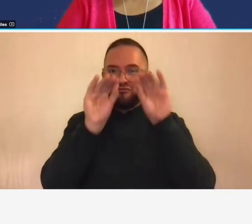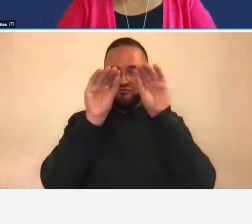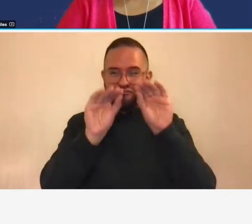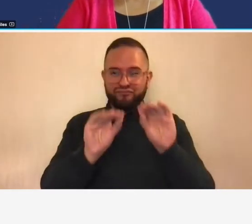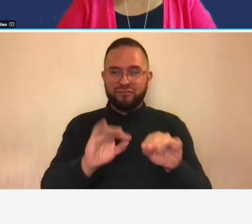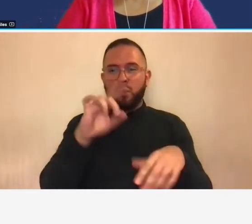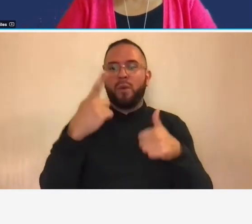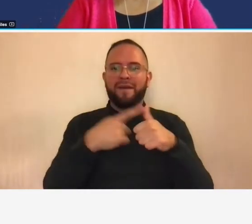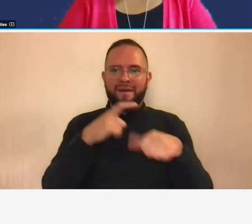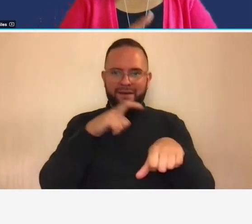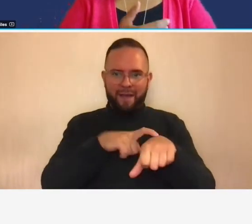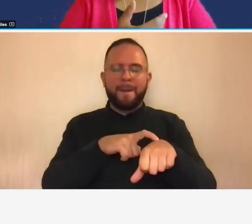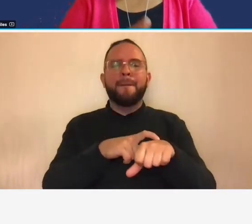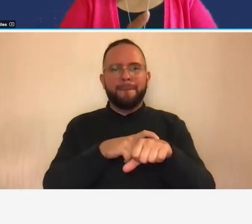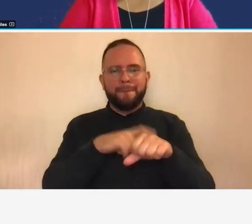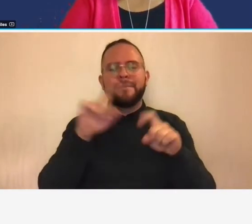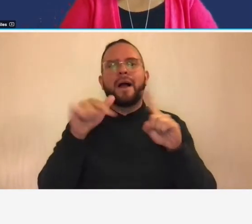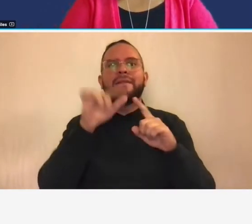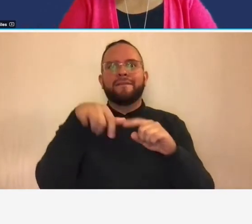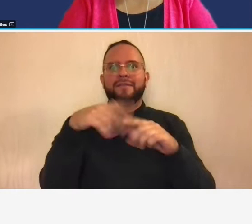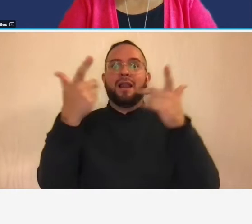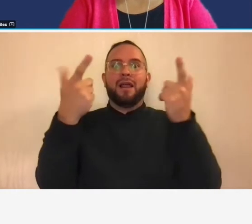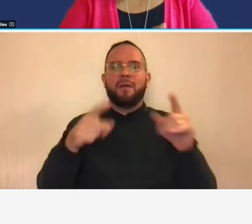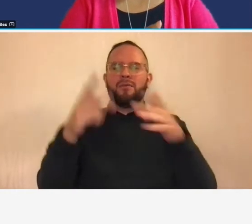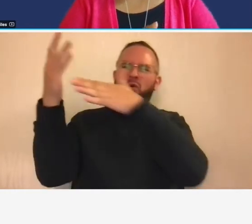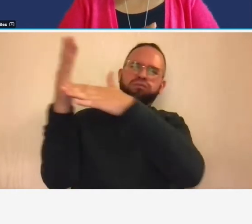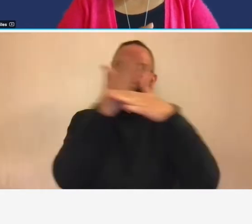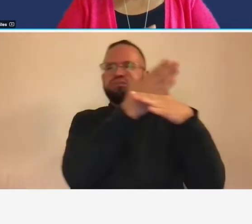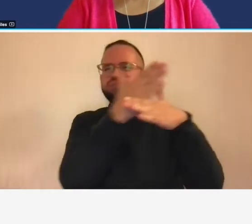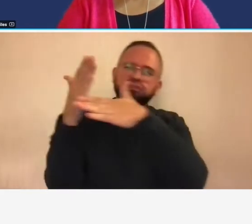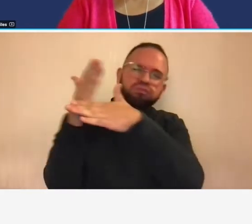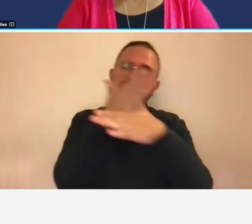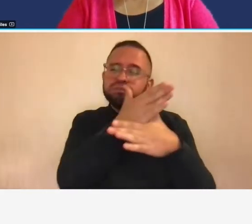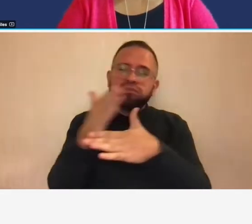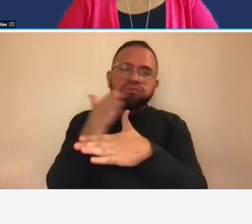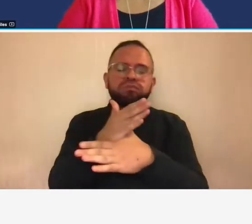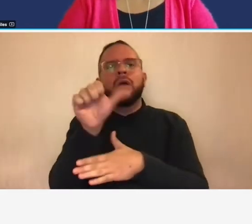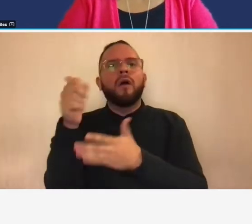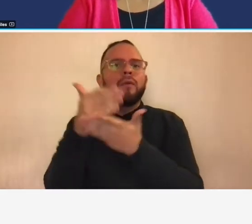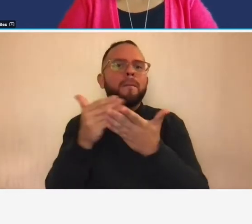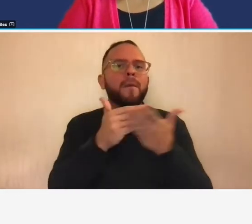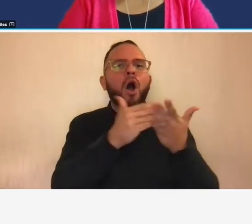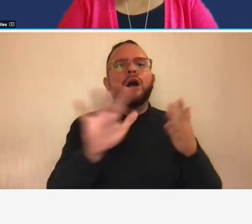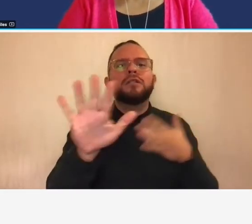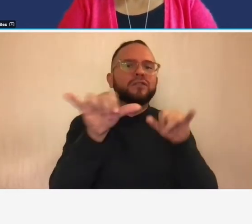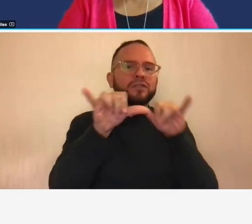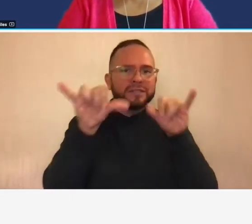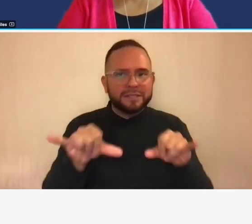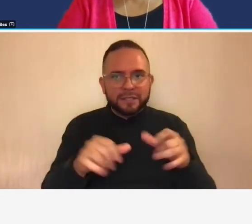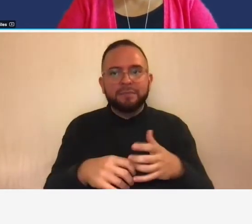other modules within your your your accounting system so one single information database is used